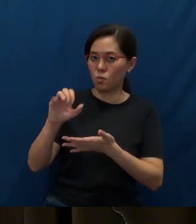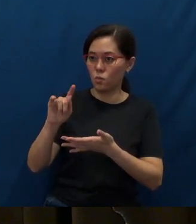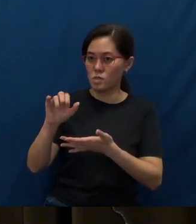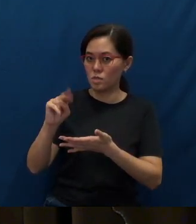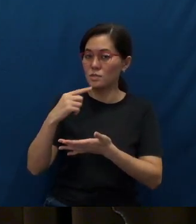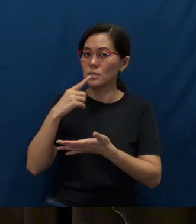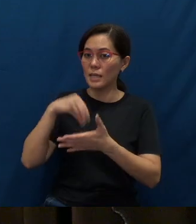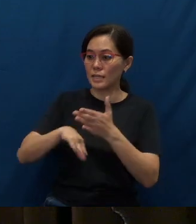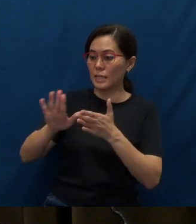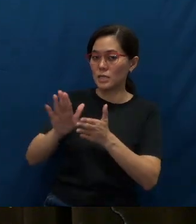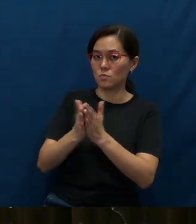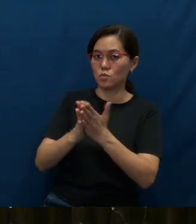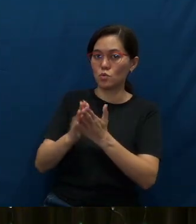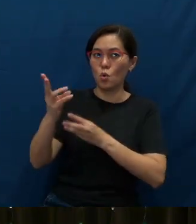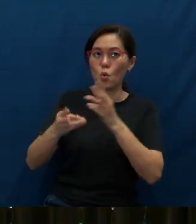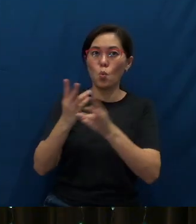World-changing Discipleship”: